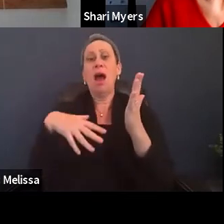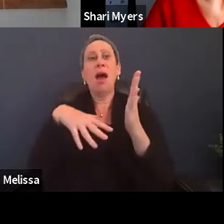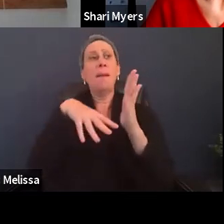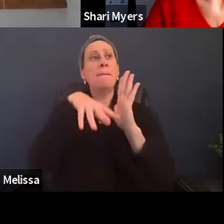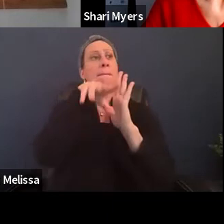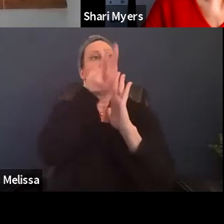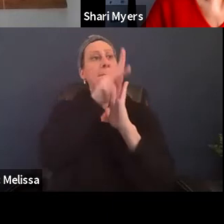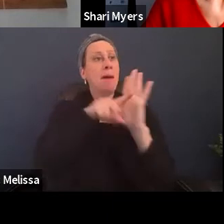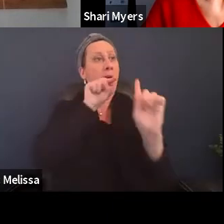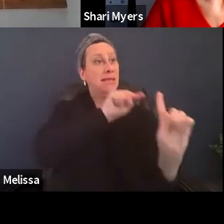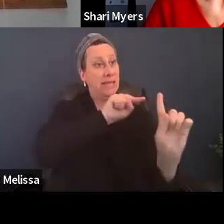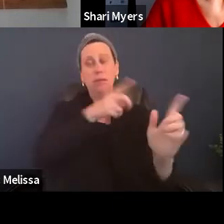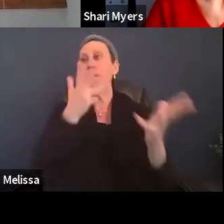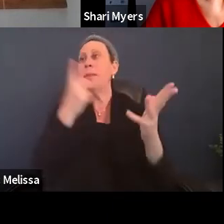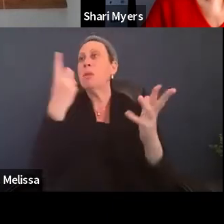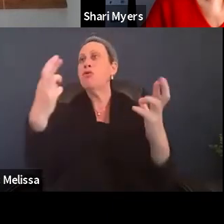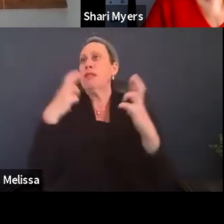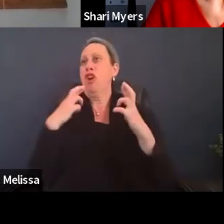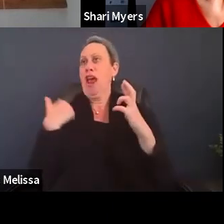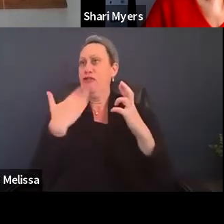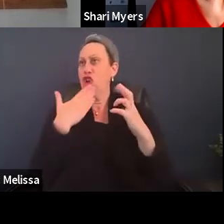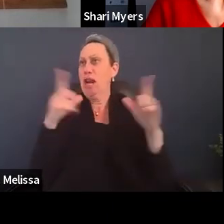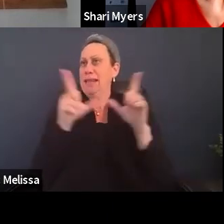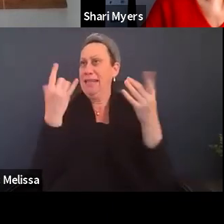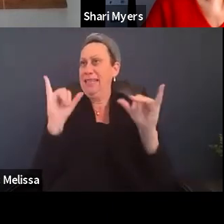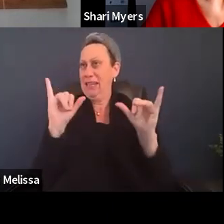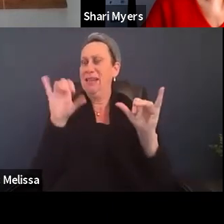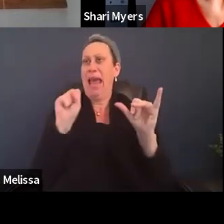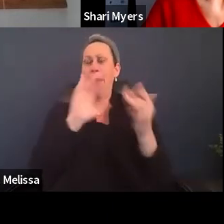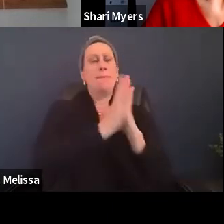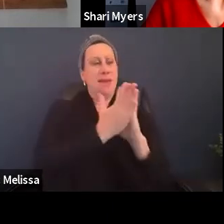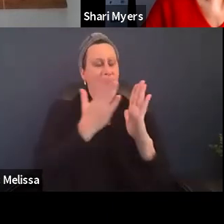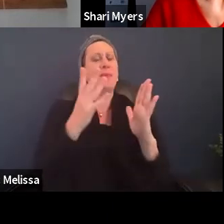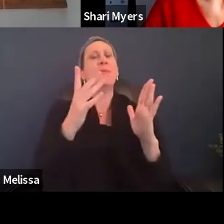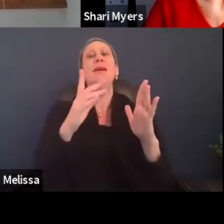had a license in good standing can also be Disaster Mental Health volunteers